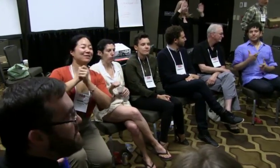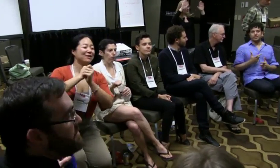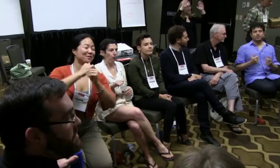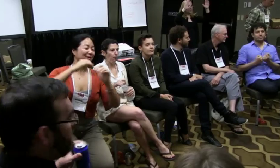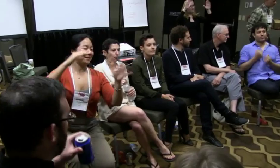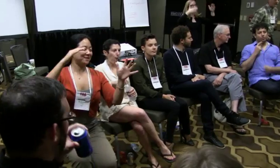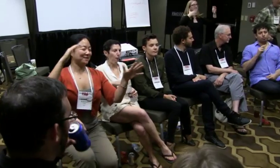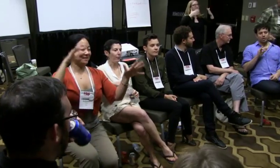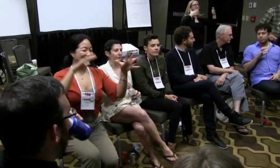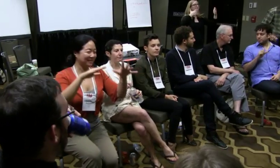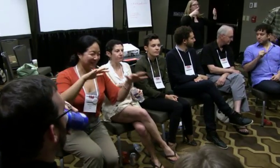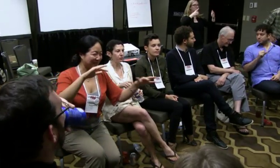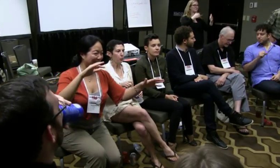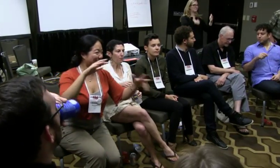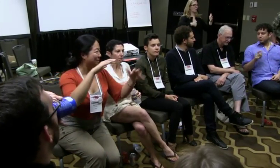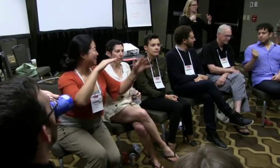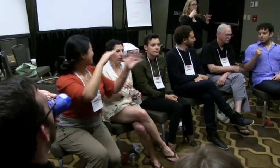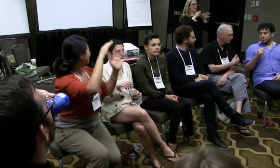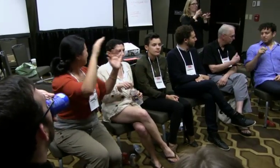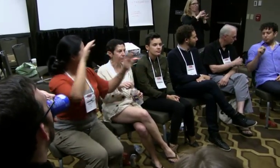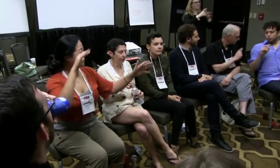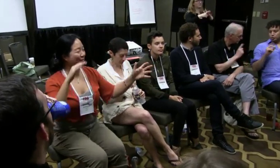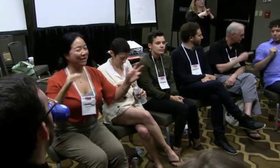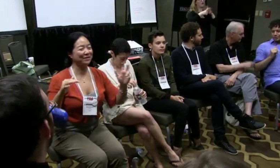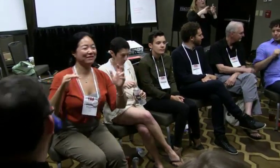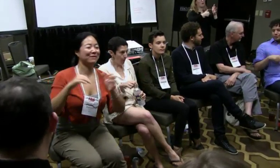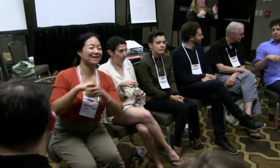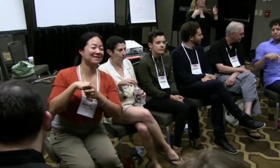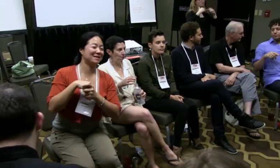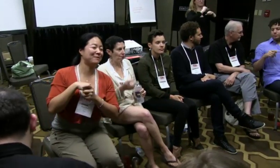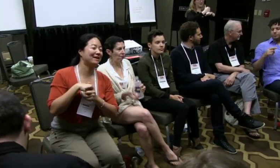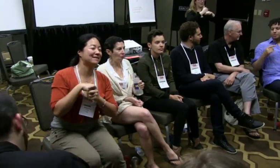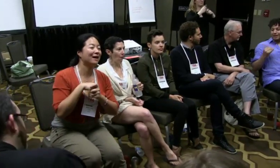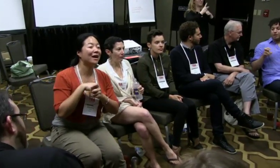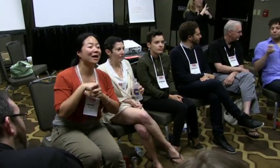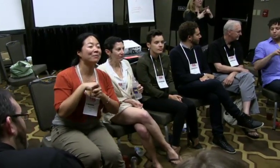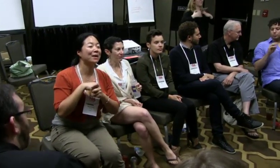Thank you so much, apologies on the delayed start, we're doing some rearranging of bodies and space,